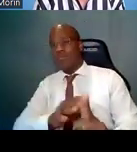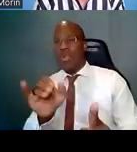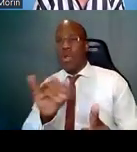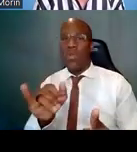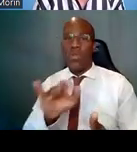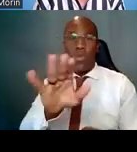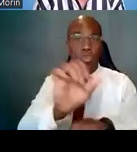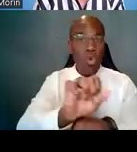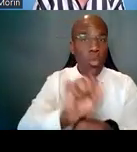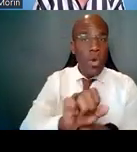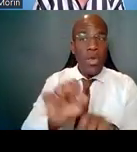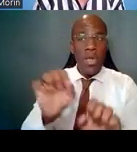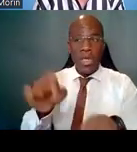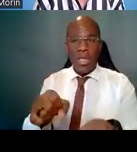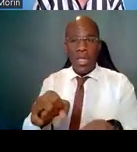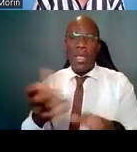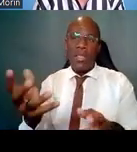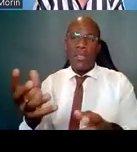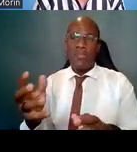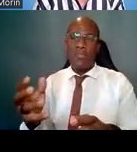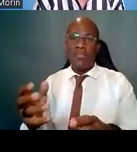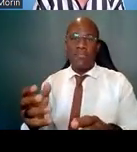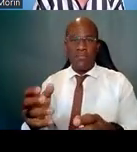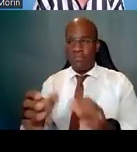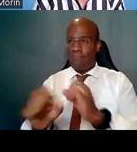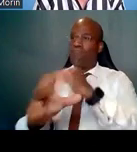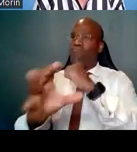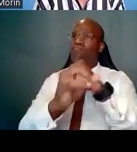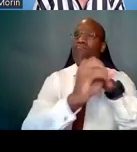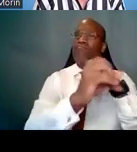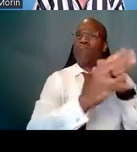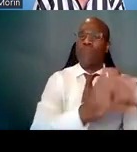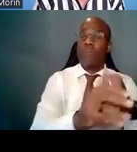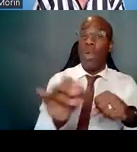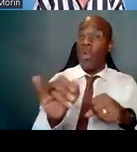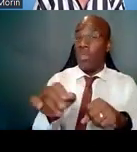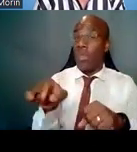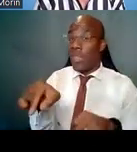And lastly, they can recommend your involvement in committees